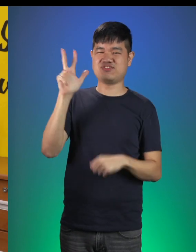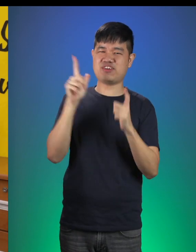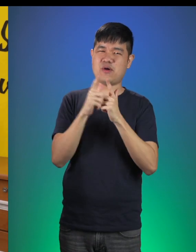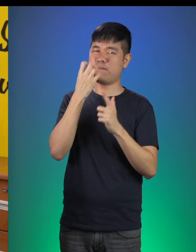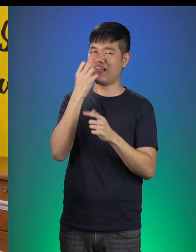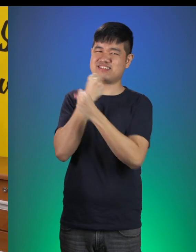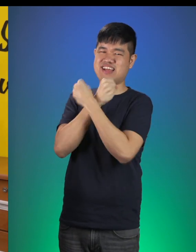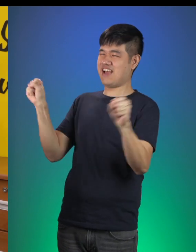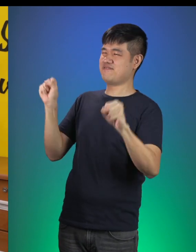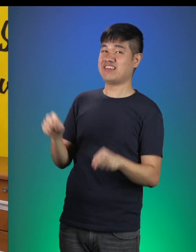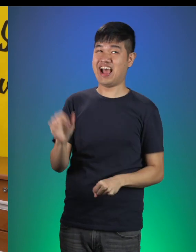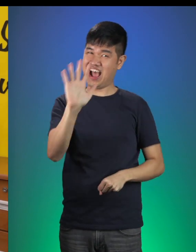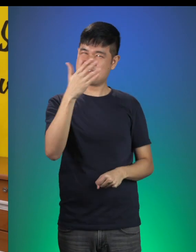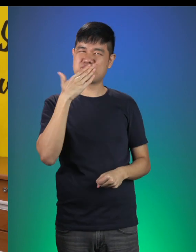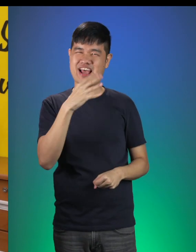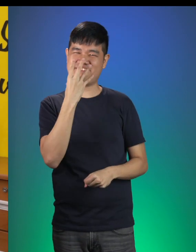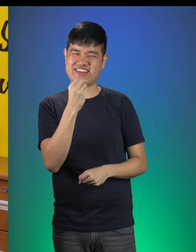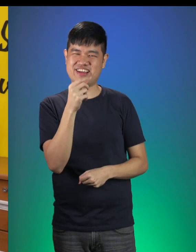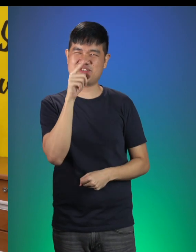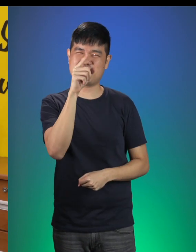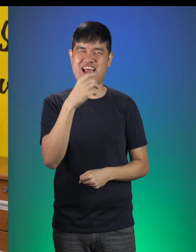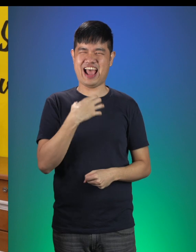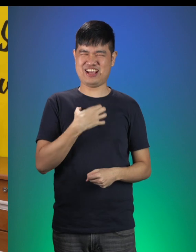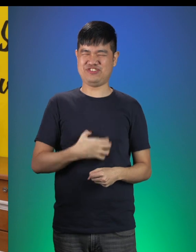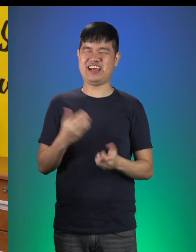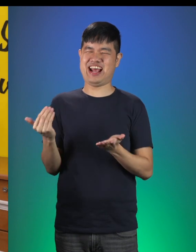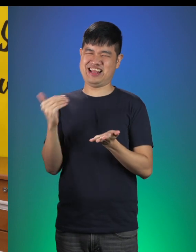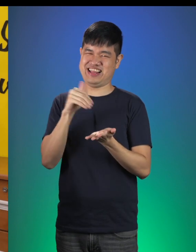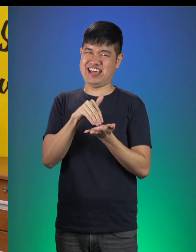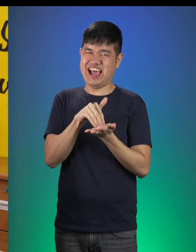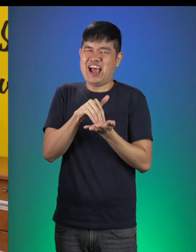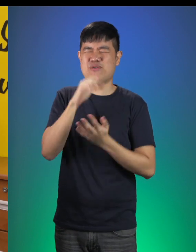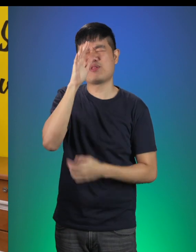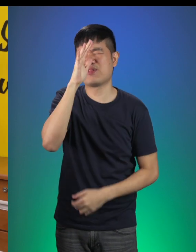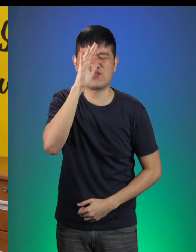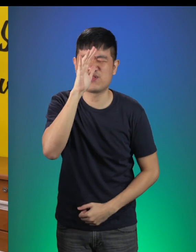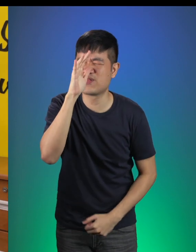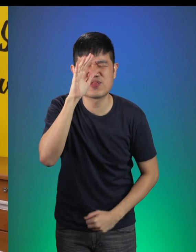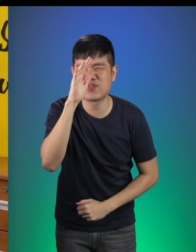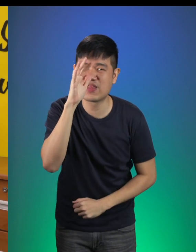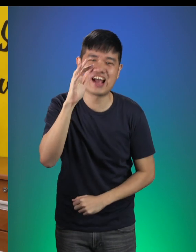See you Big Bad Wolf! Looks like you’re going to be hungry again! Bye, bye!